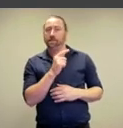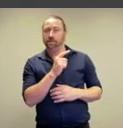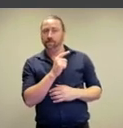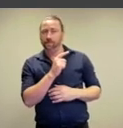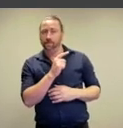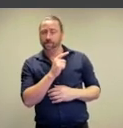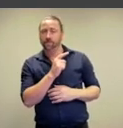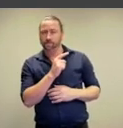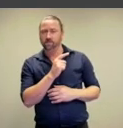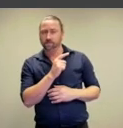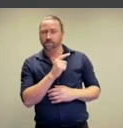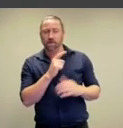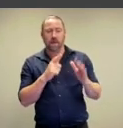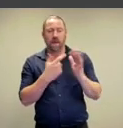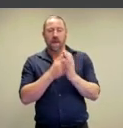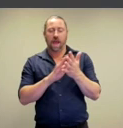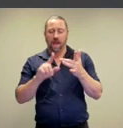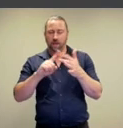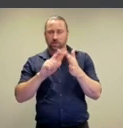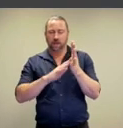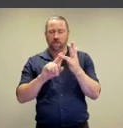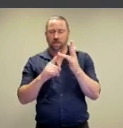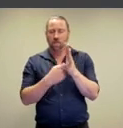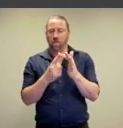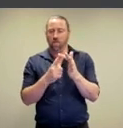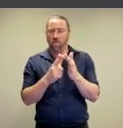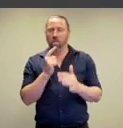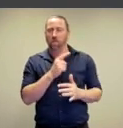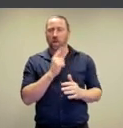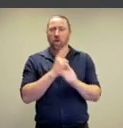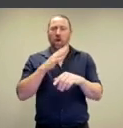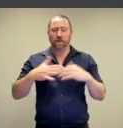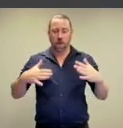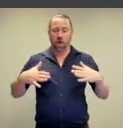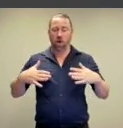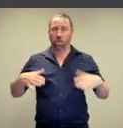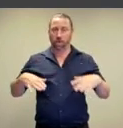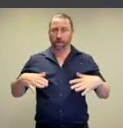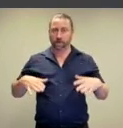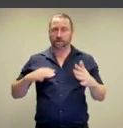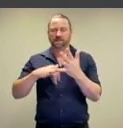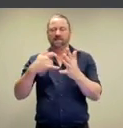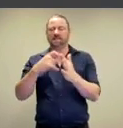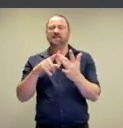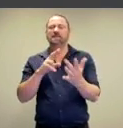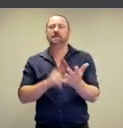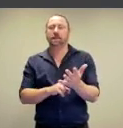In this section, I want to finish with Archie Moore, who's extending these discussions on